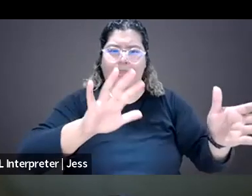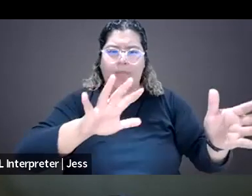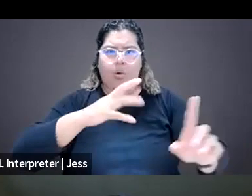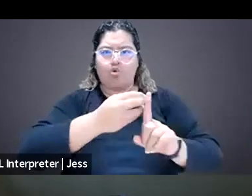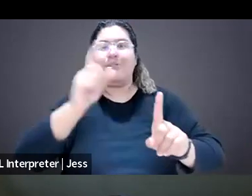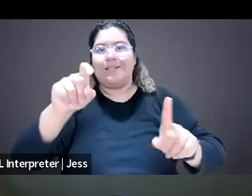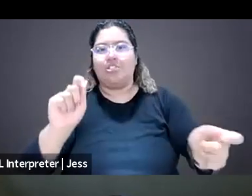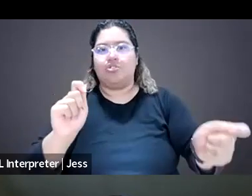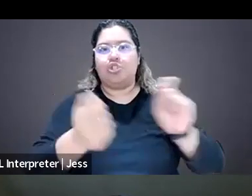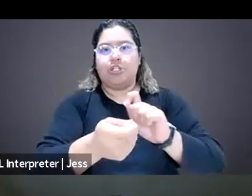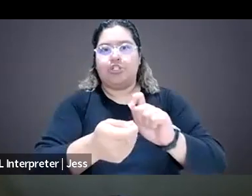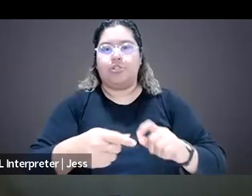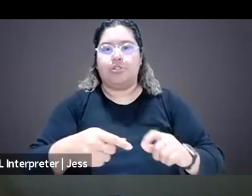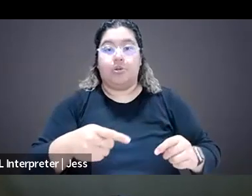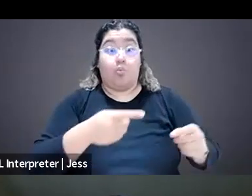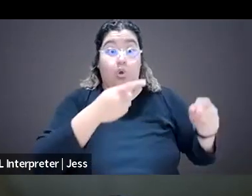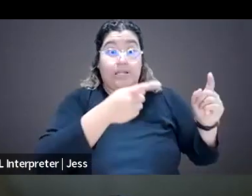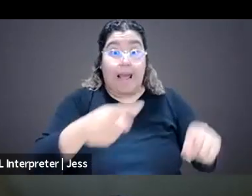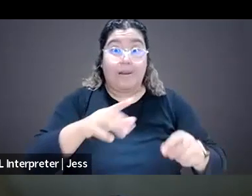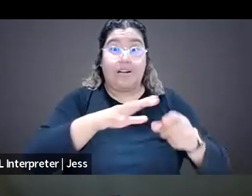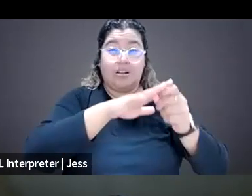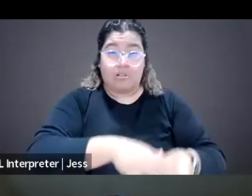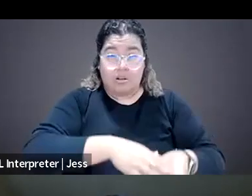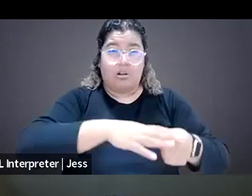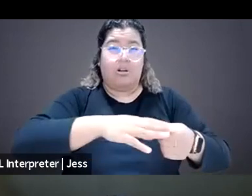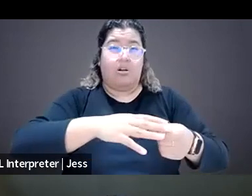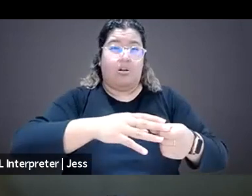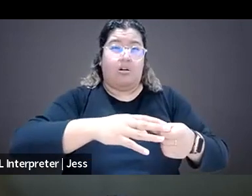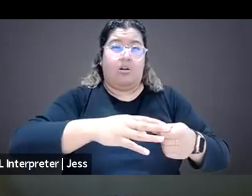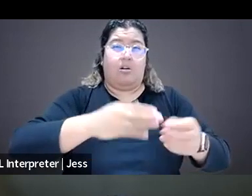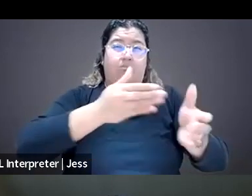for what is happening to their journalists when it comes to online attacks.